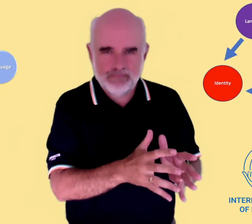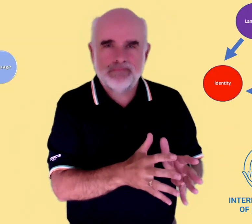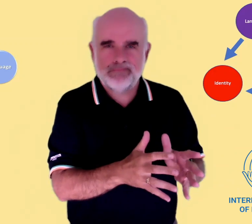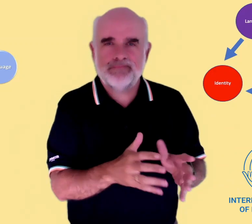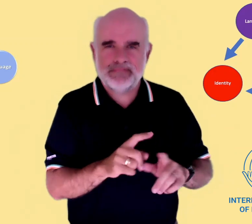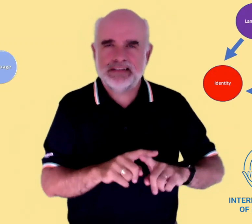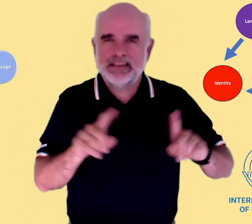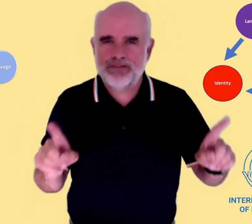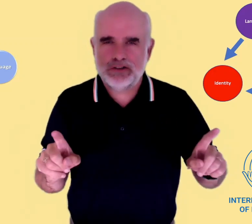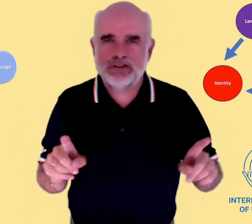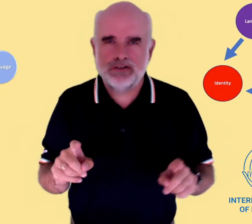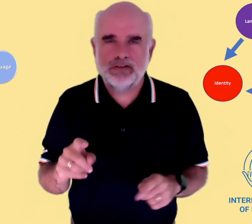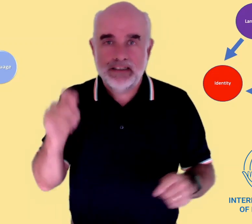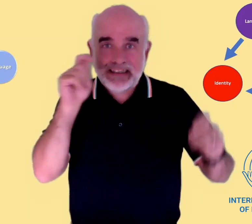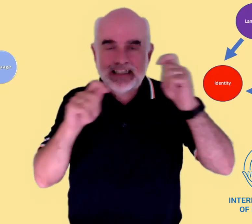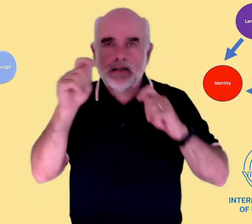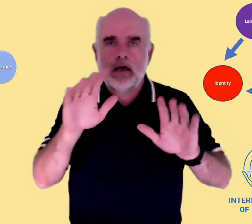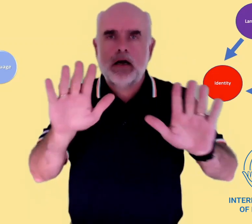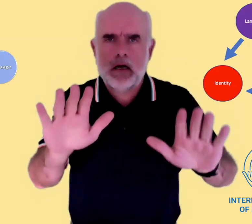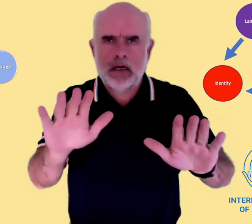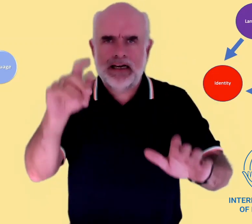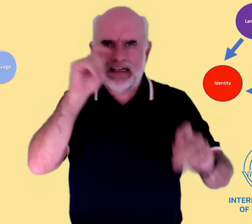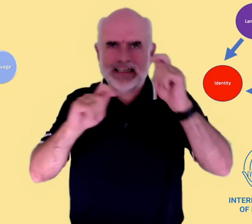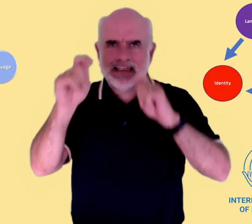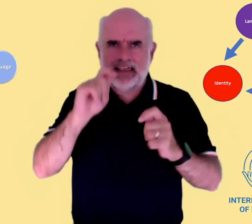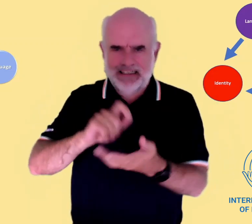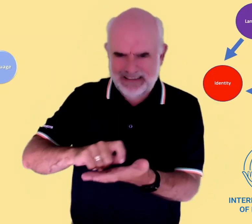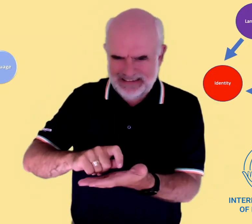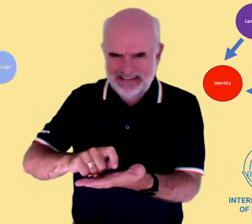in ISL compared to the awkwardness of English. There's a genuine difference - having to 'think'